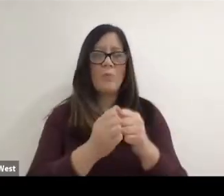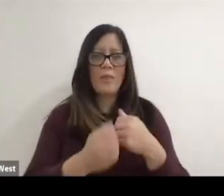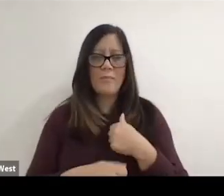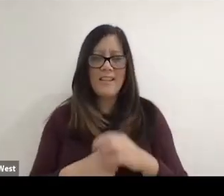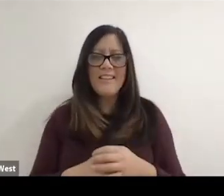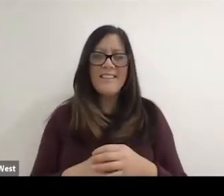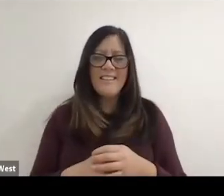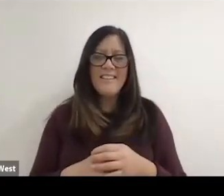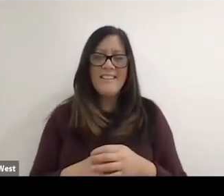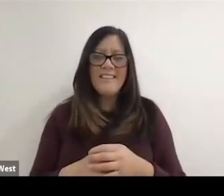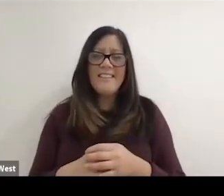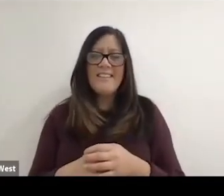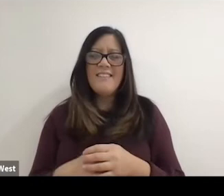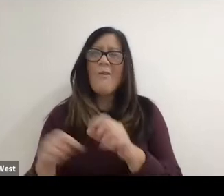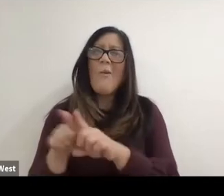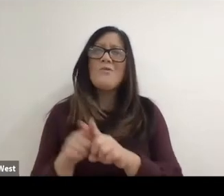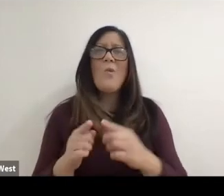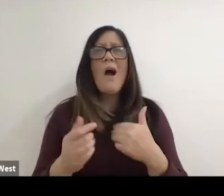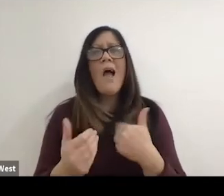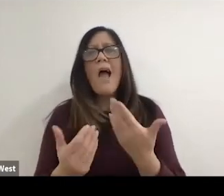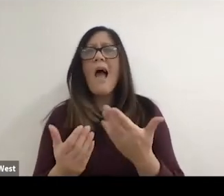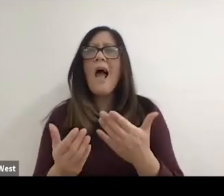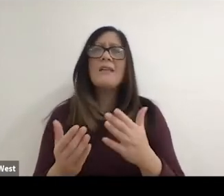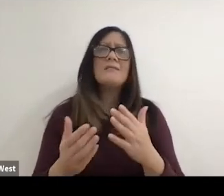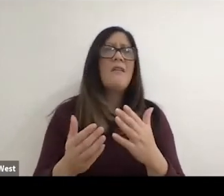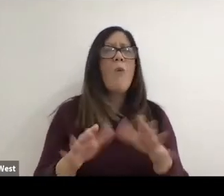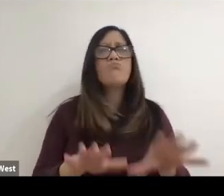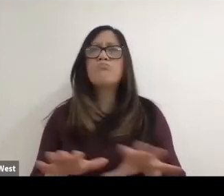You know, casual clinics with just you know, was never organized or anything else,